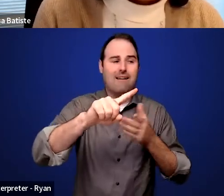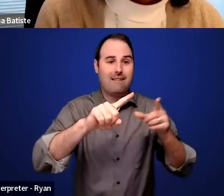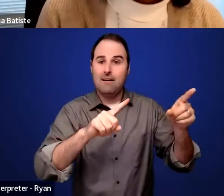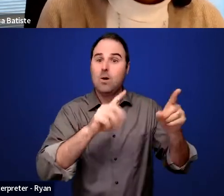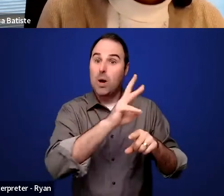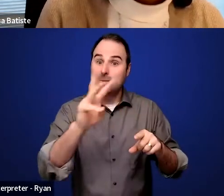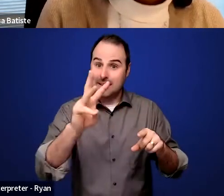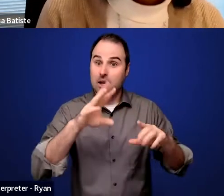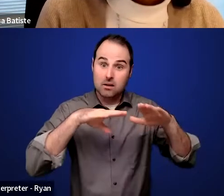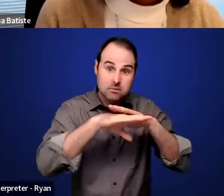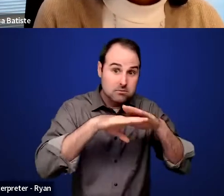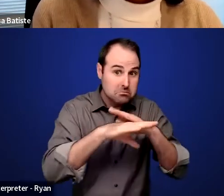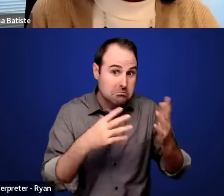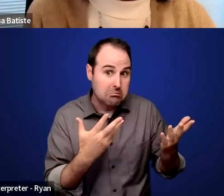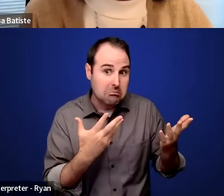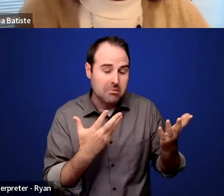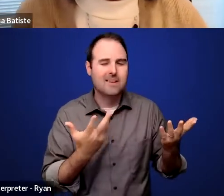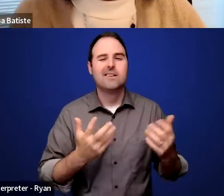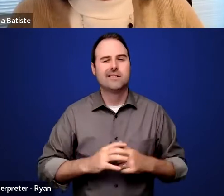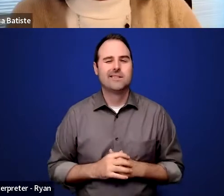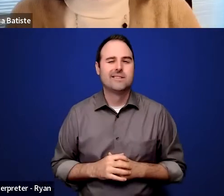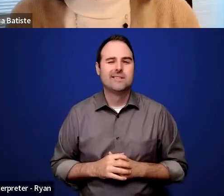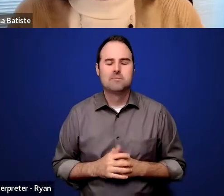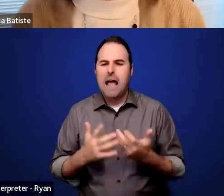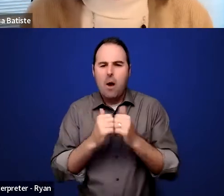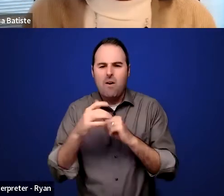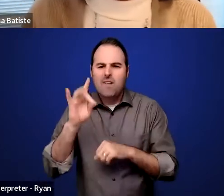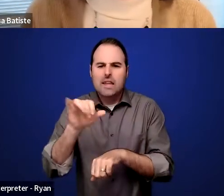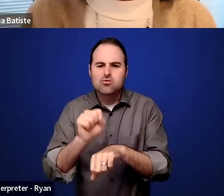I think what's important is not to think